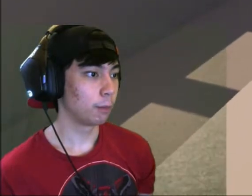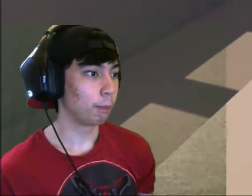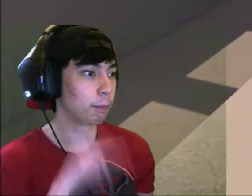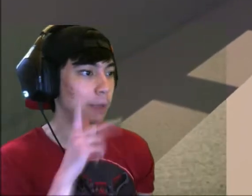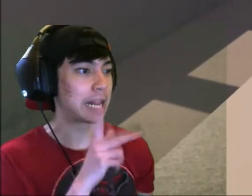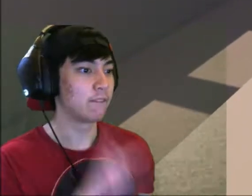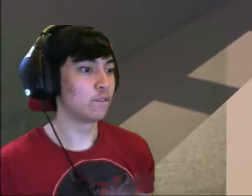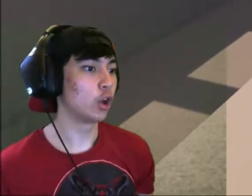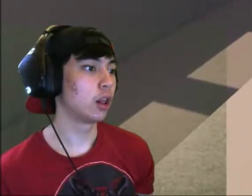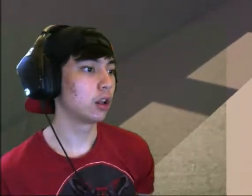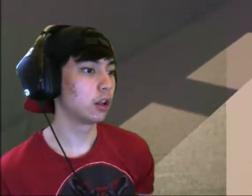Be careful